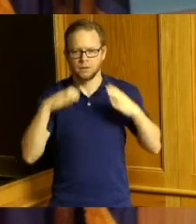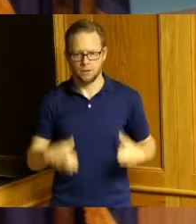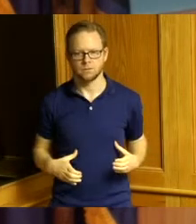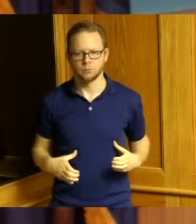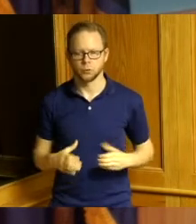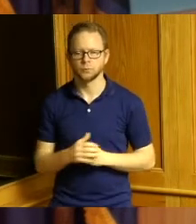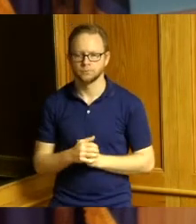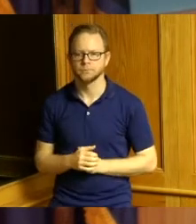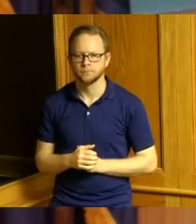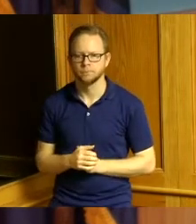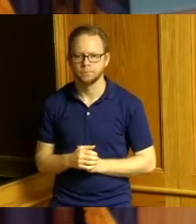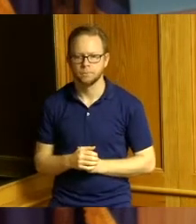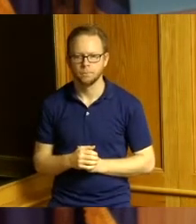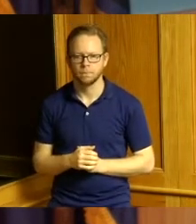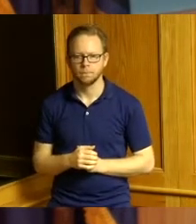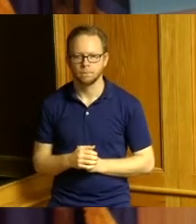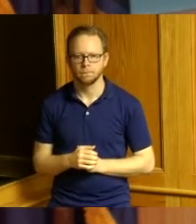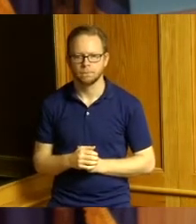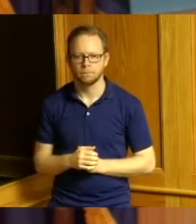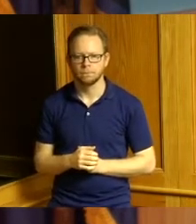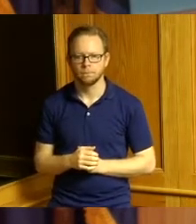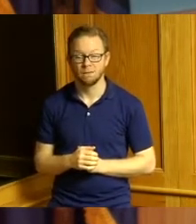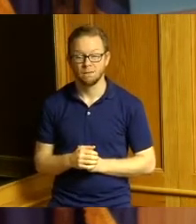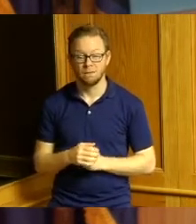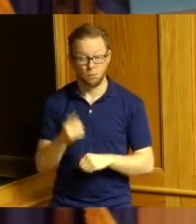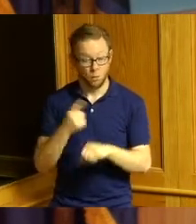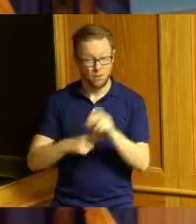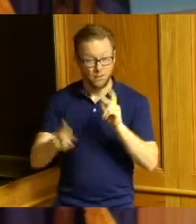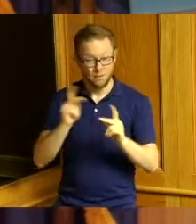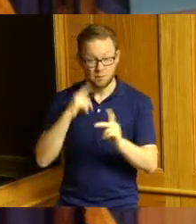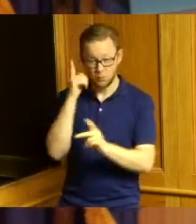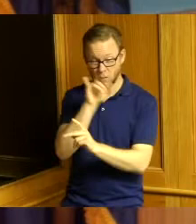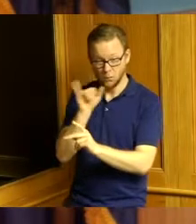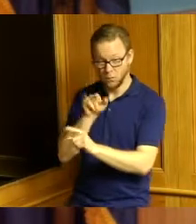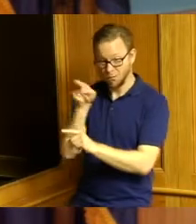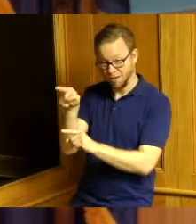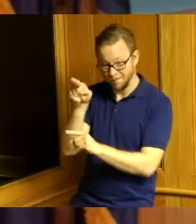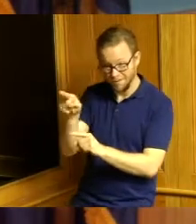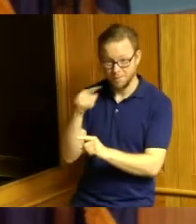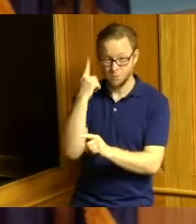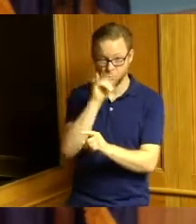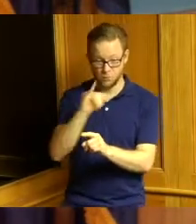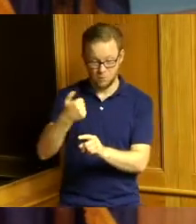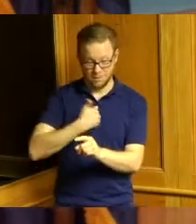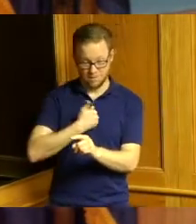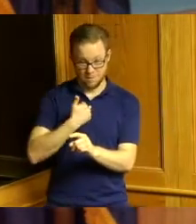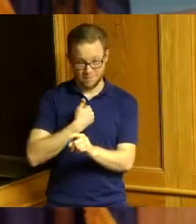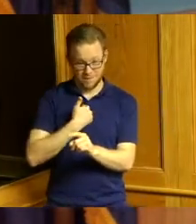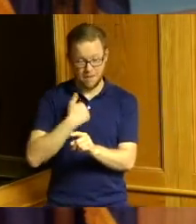it was a time when people that looked like Michael Patton and myself Madam President that we couldn't